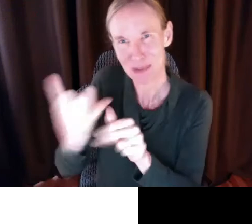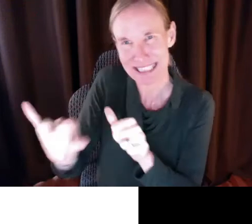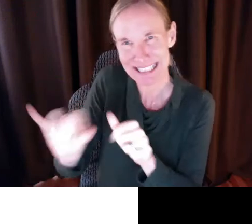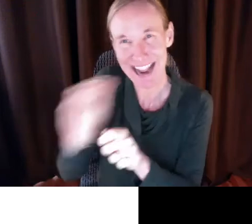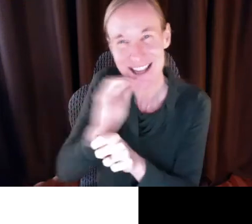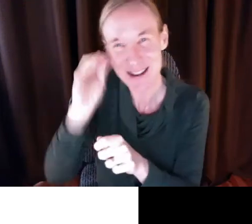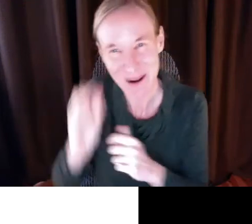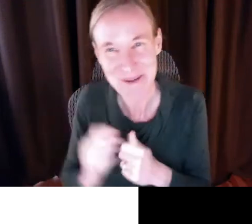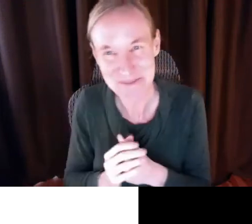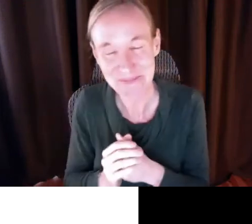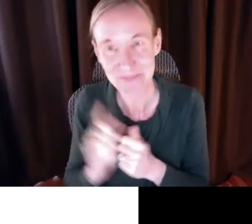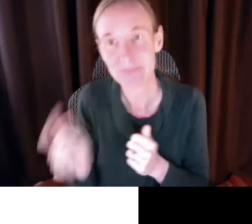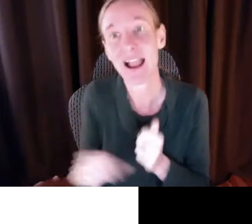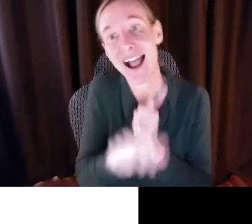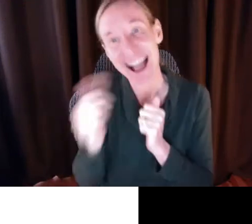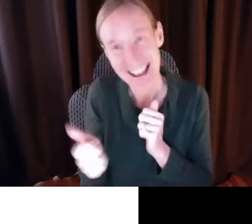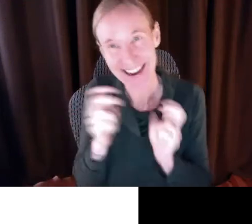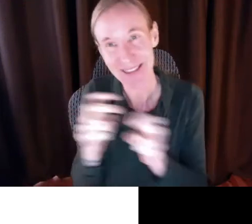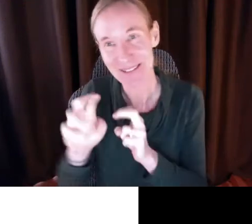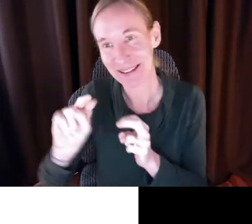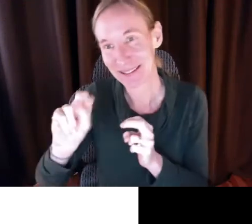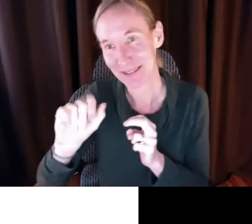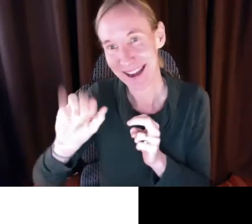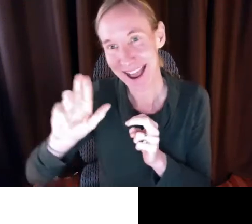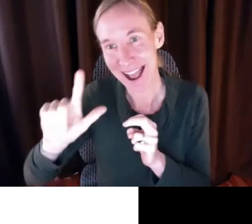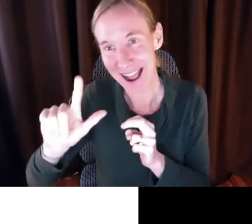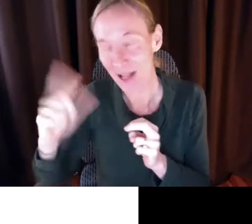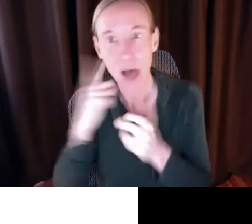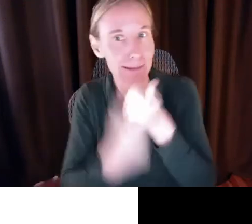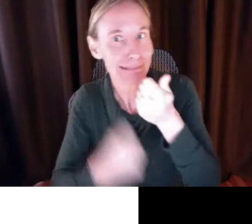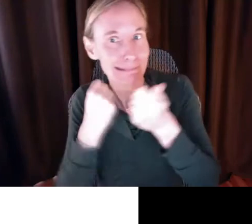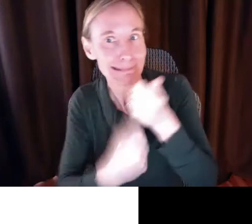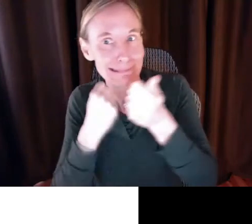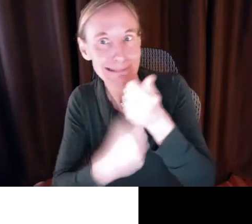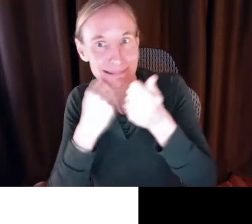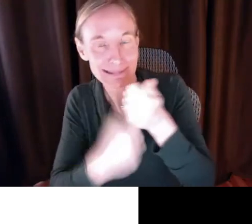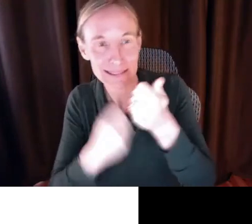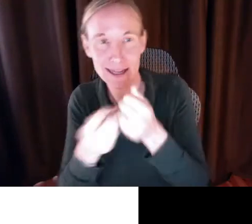home, which does provide home modifications for low income